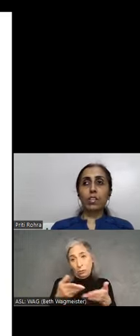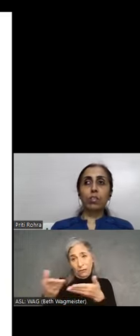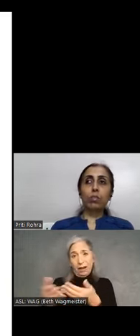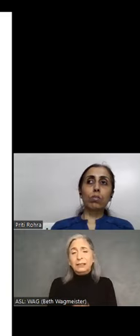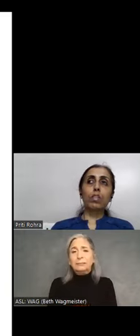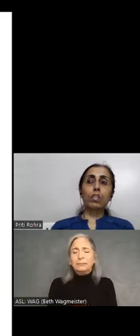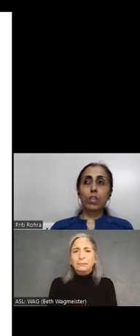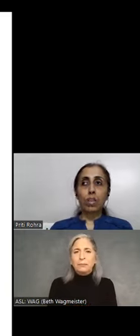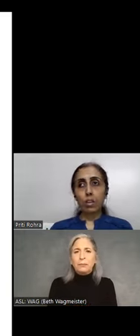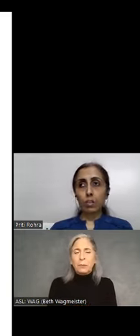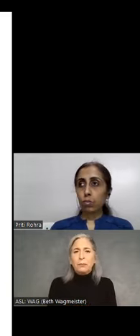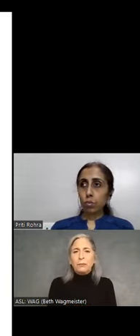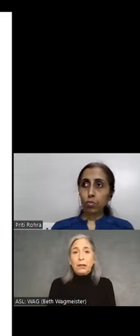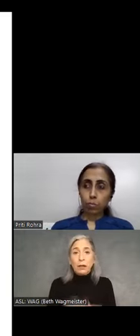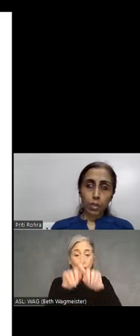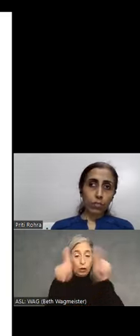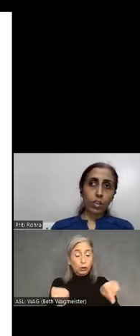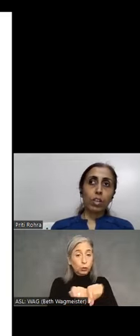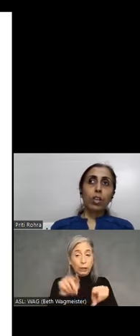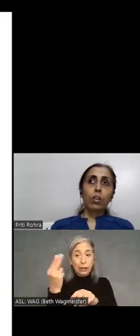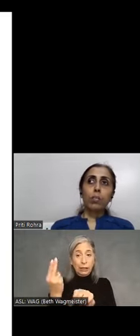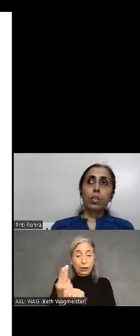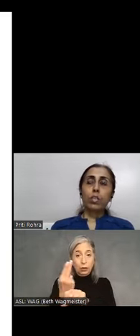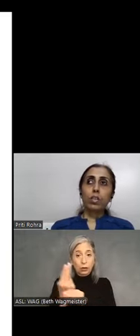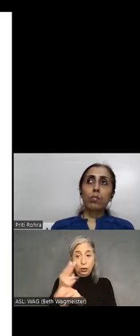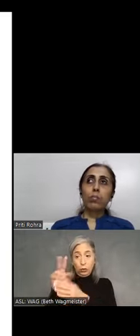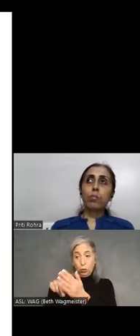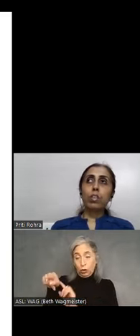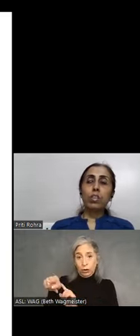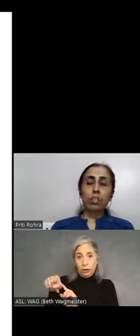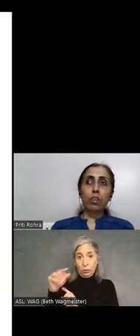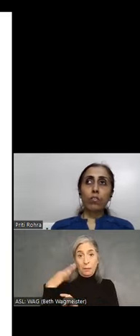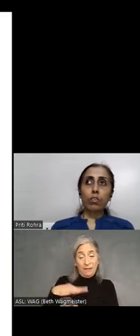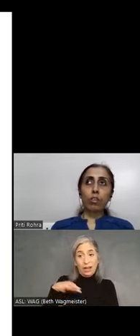it's not only the screen reader users who would benefit. Because it will become easier for them